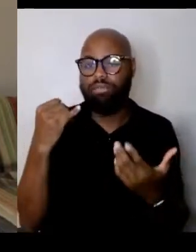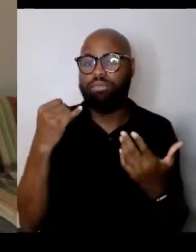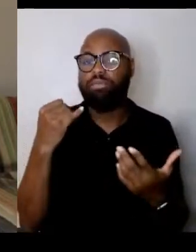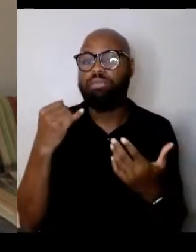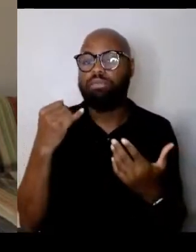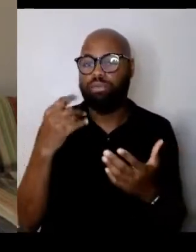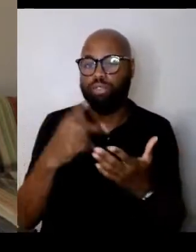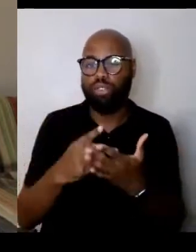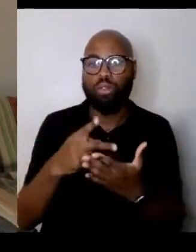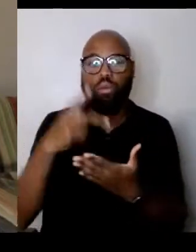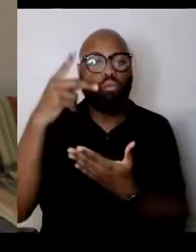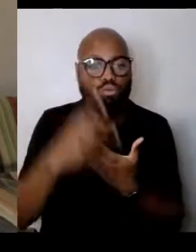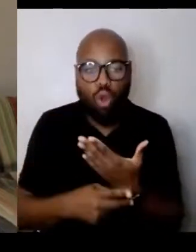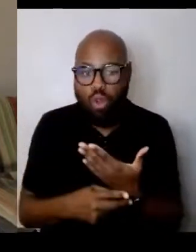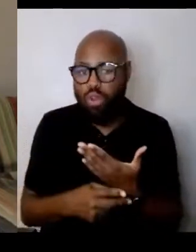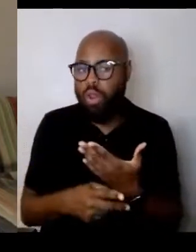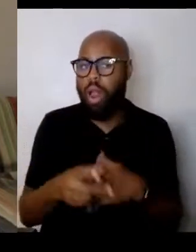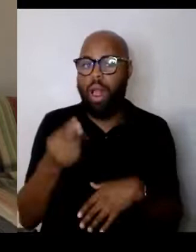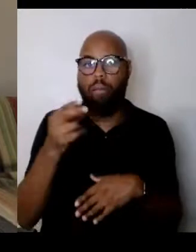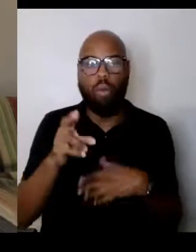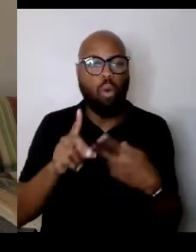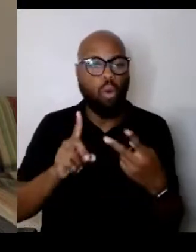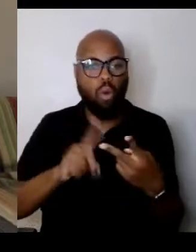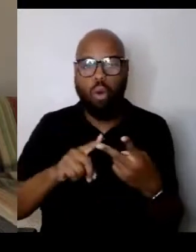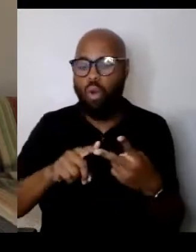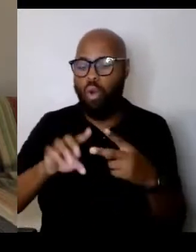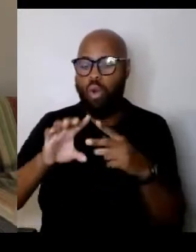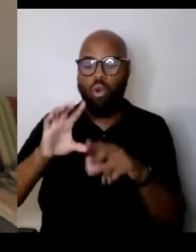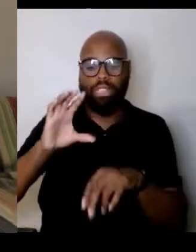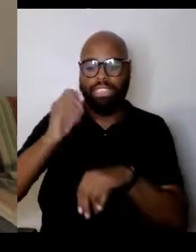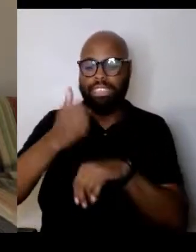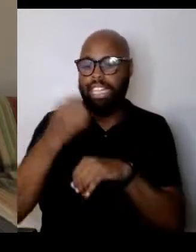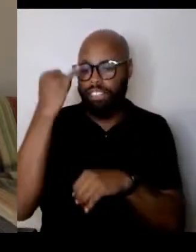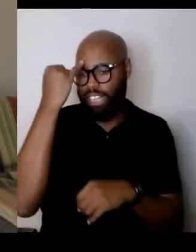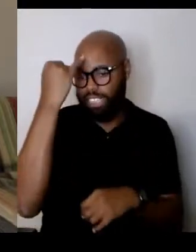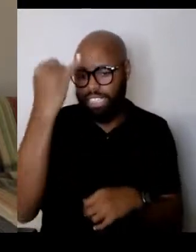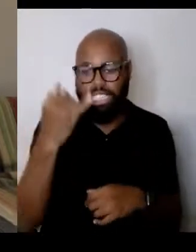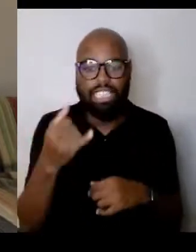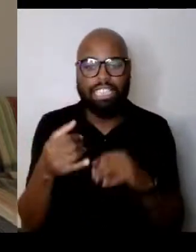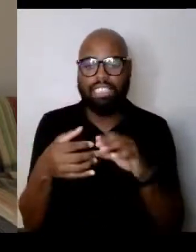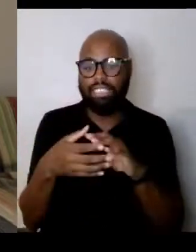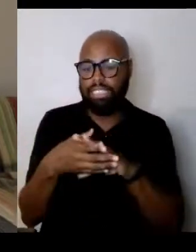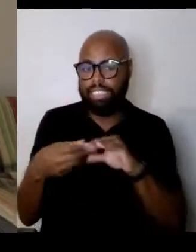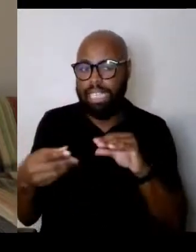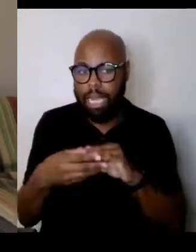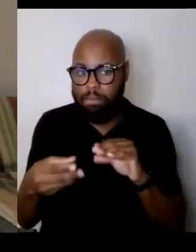a set of ideas and statements that are more gentle.